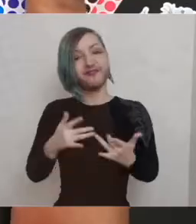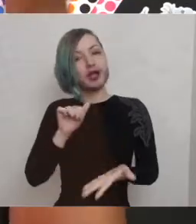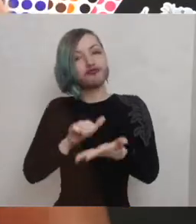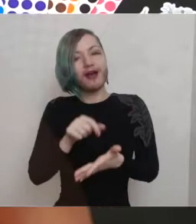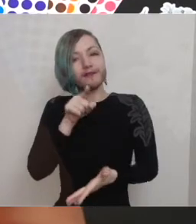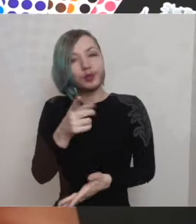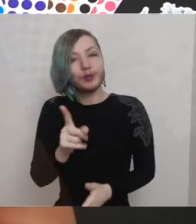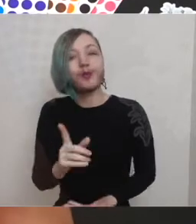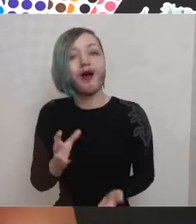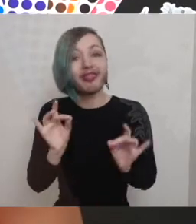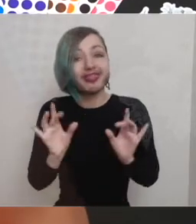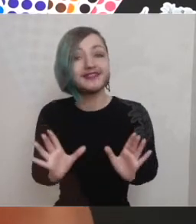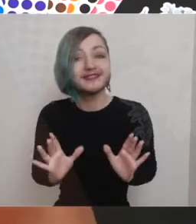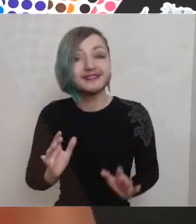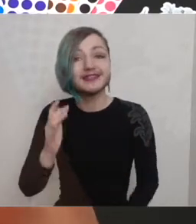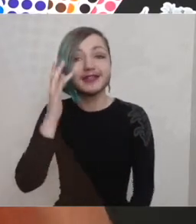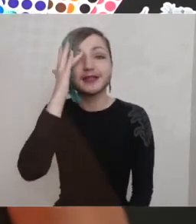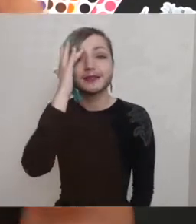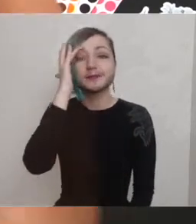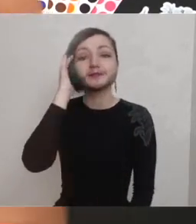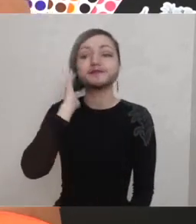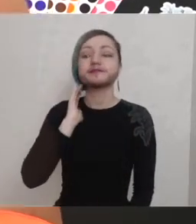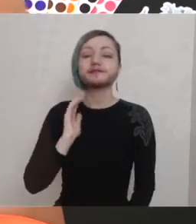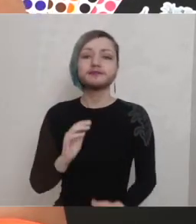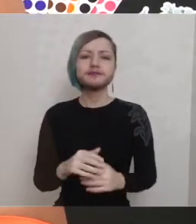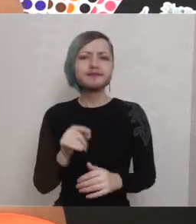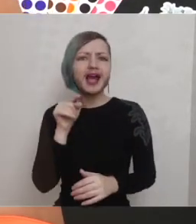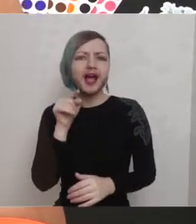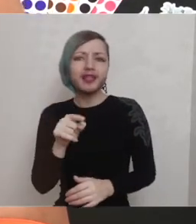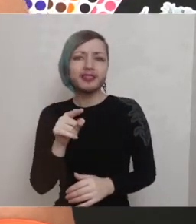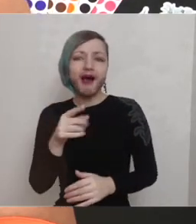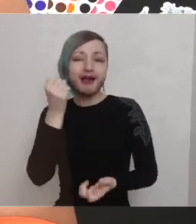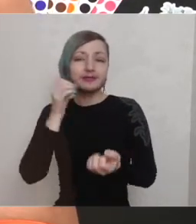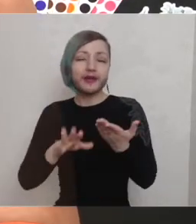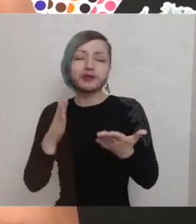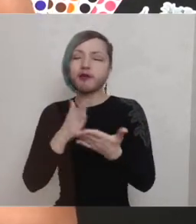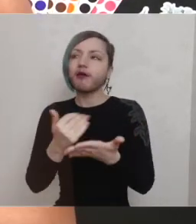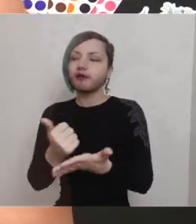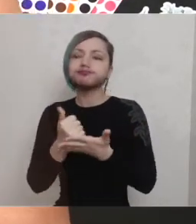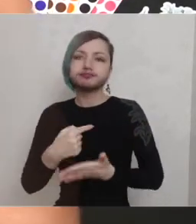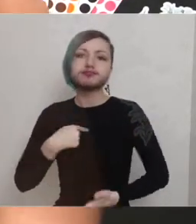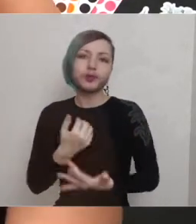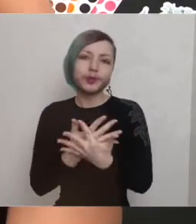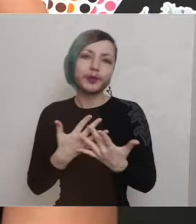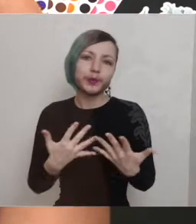and that's been really really helpful for me over the last few years because I feel as though quite